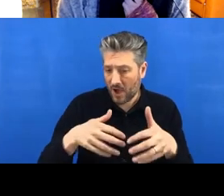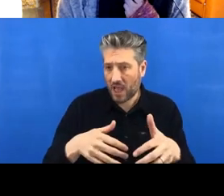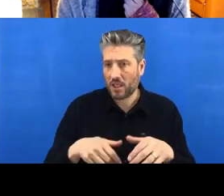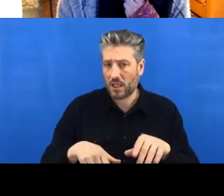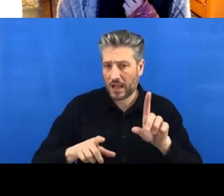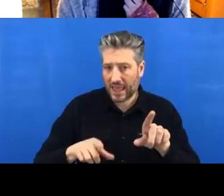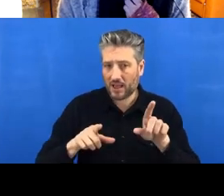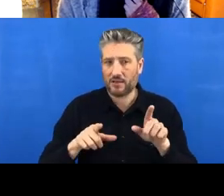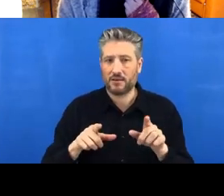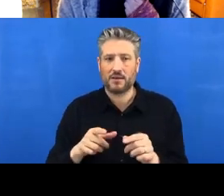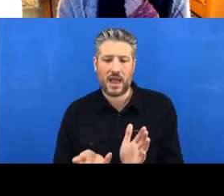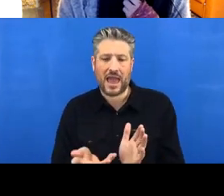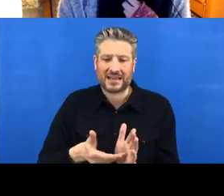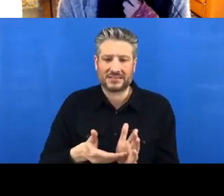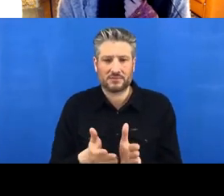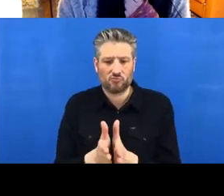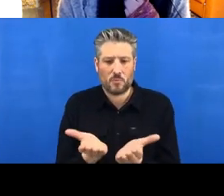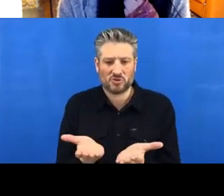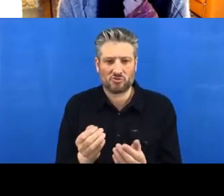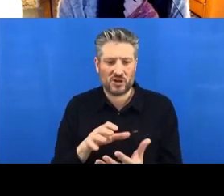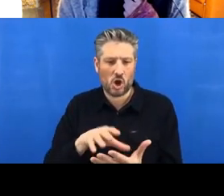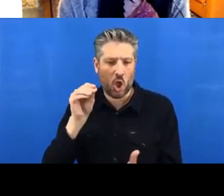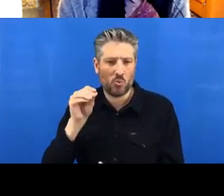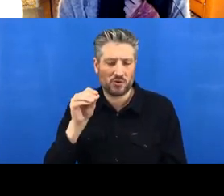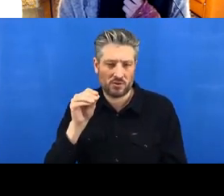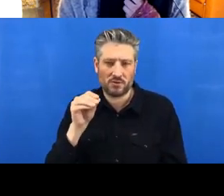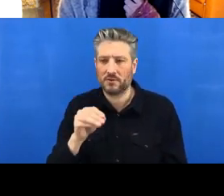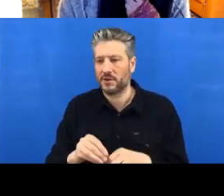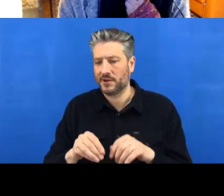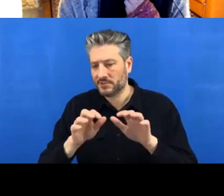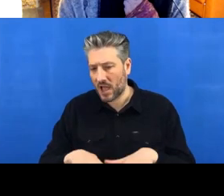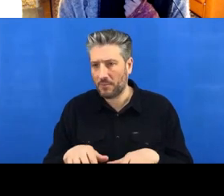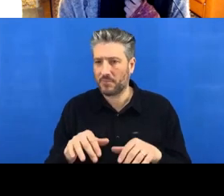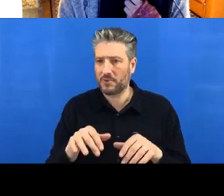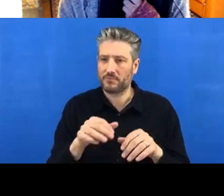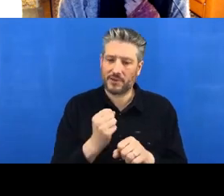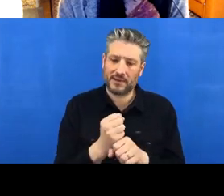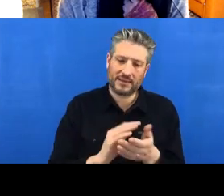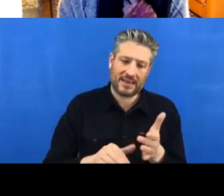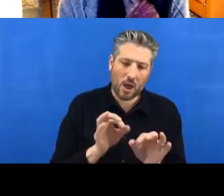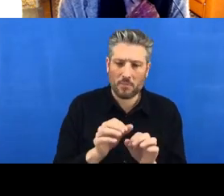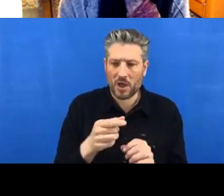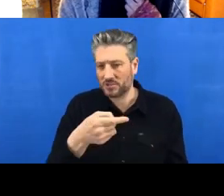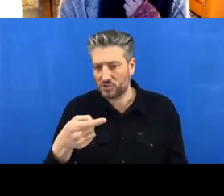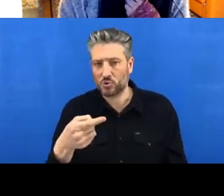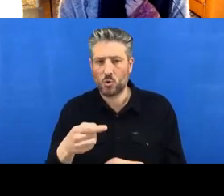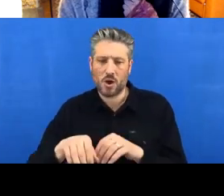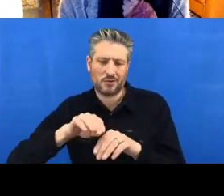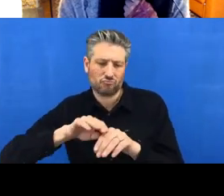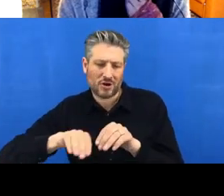And then you type in the ‘github_practice’, and then I think it has a ‘-2’ at the end, at your end.